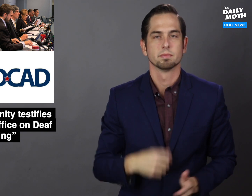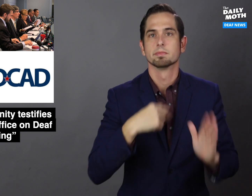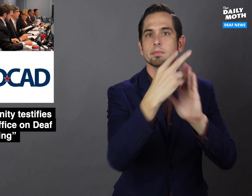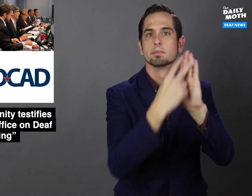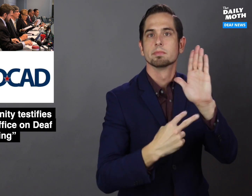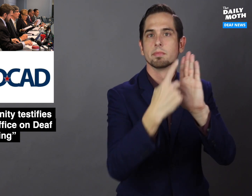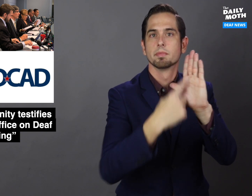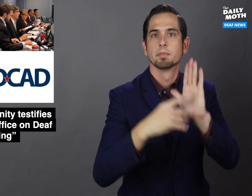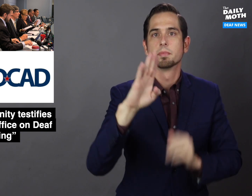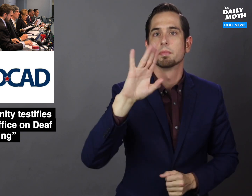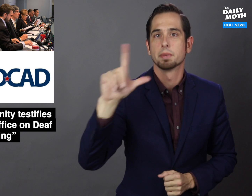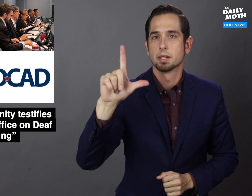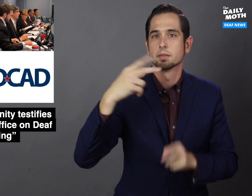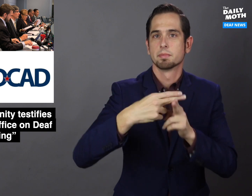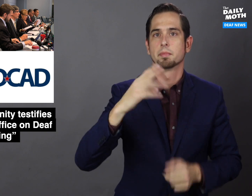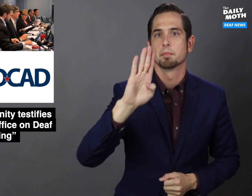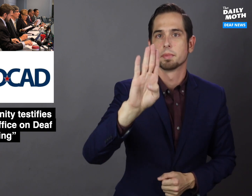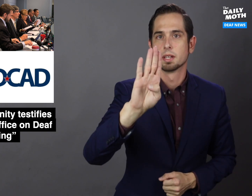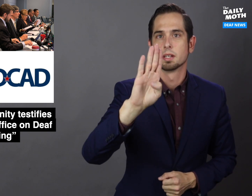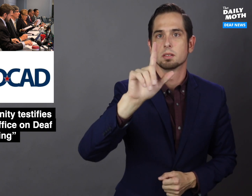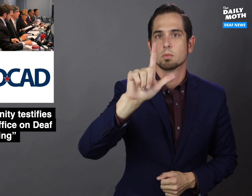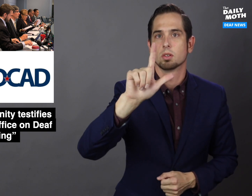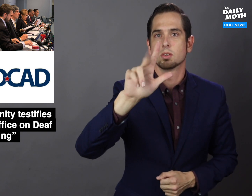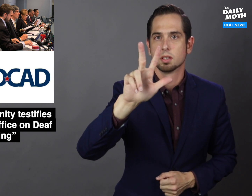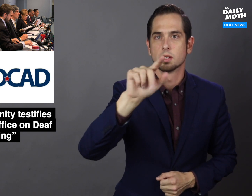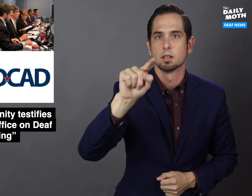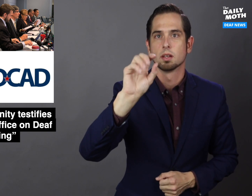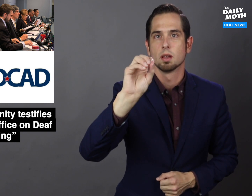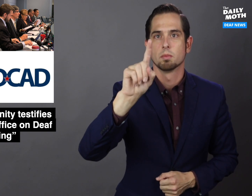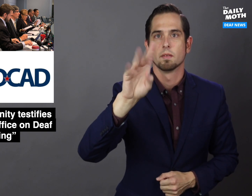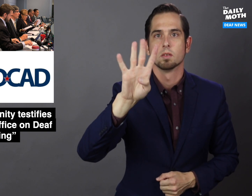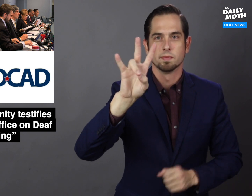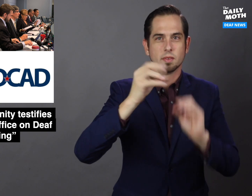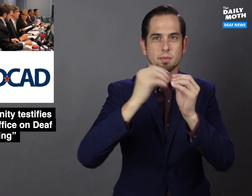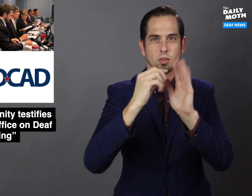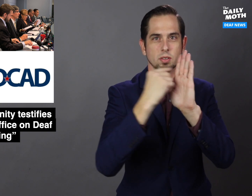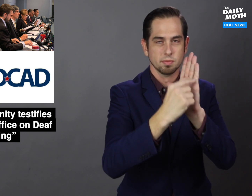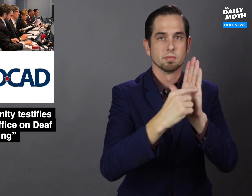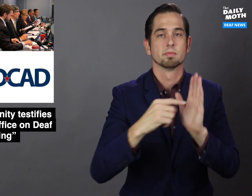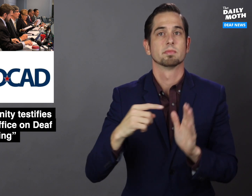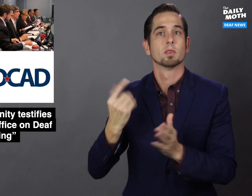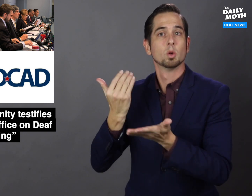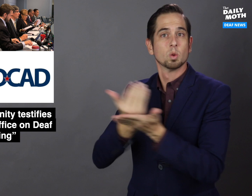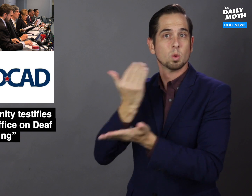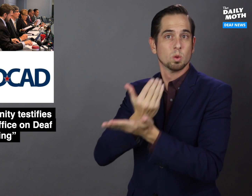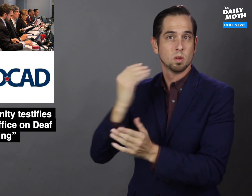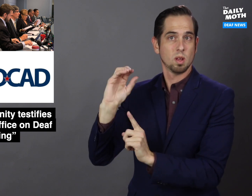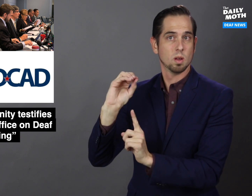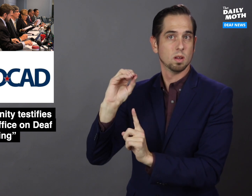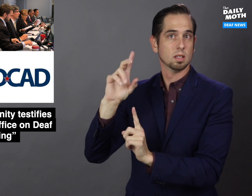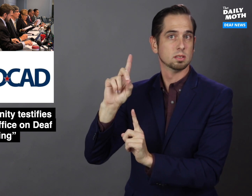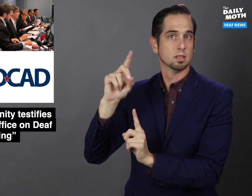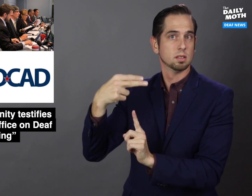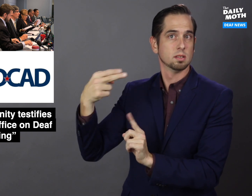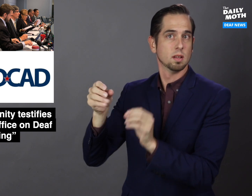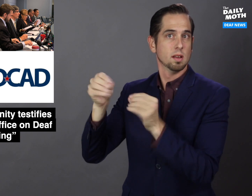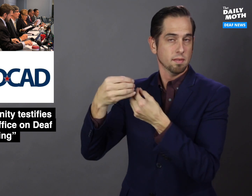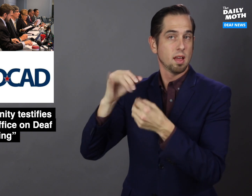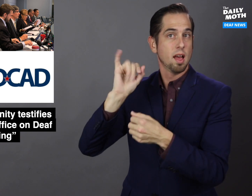According to Bill B23-0147, the new ODHH,